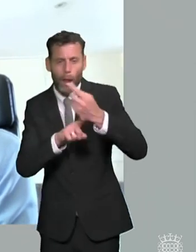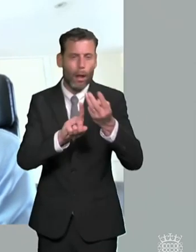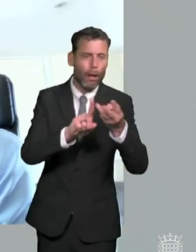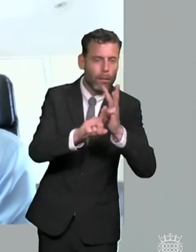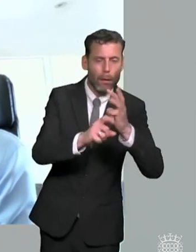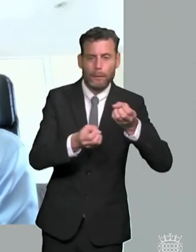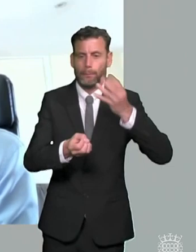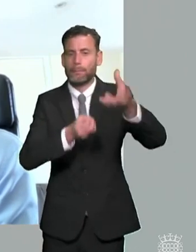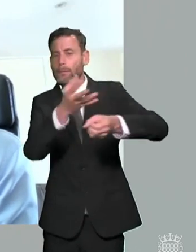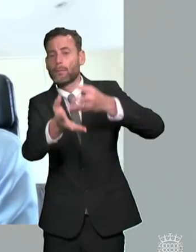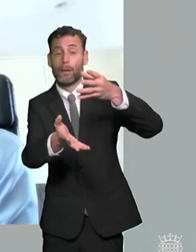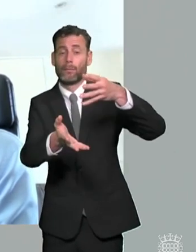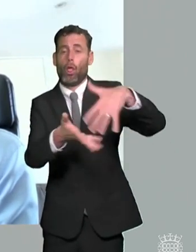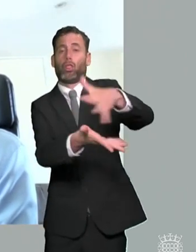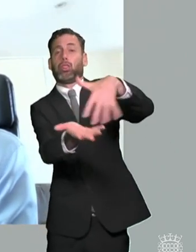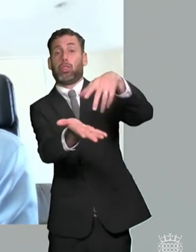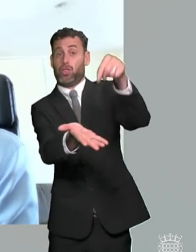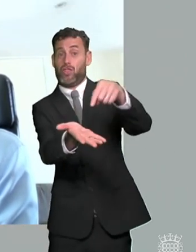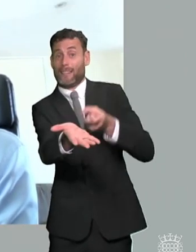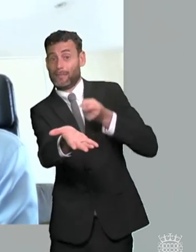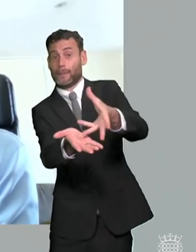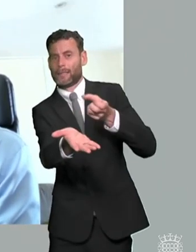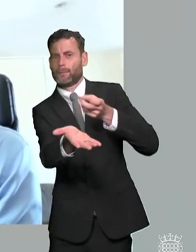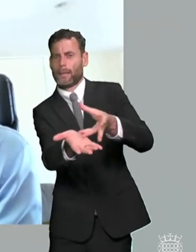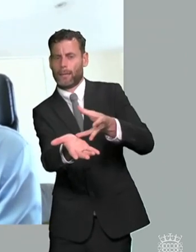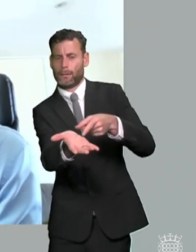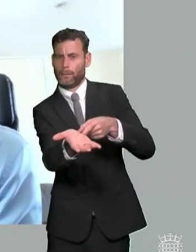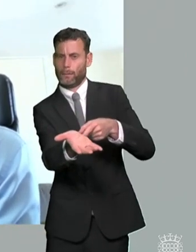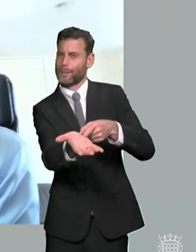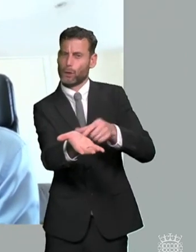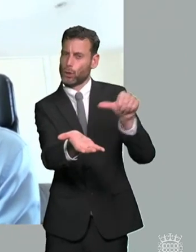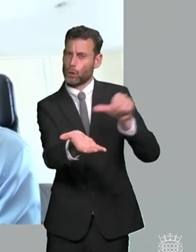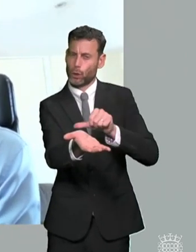so we're here time and time again from parents that's that describe going along to the school